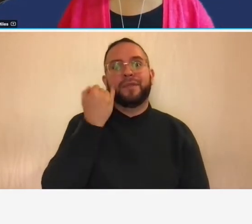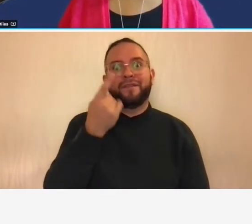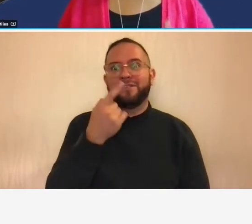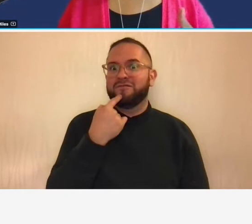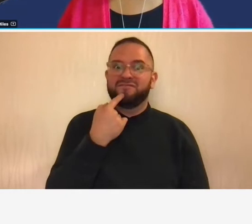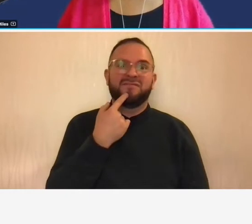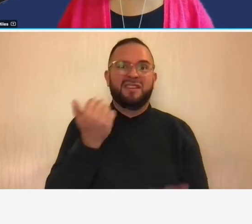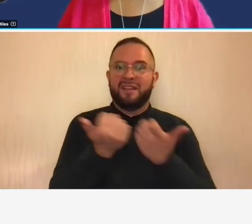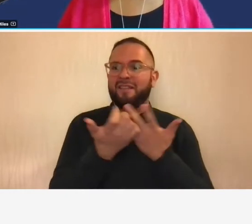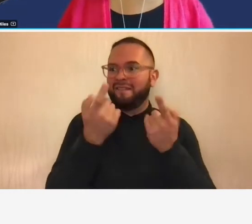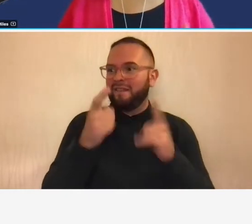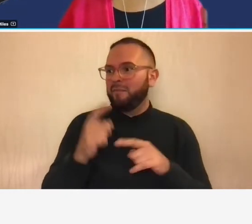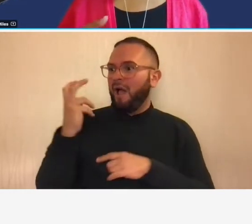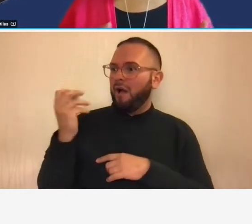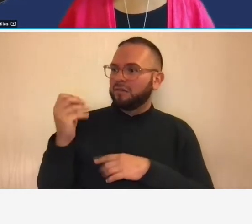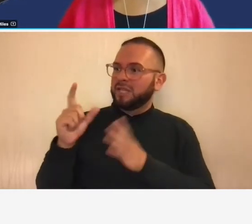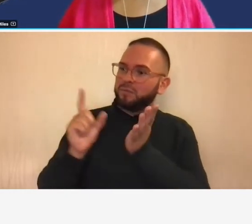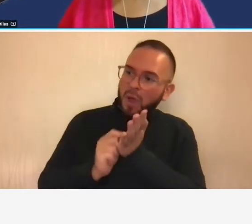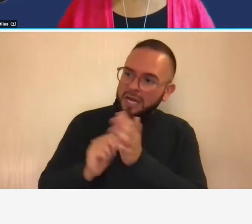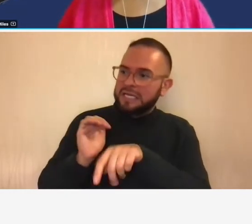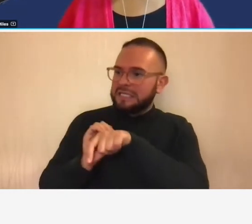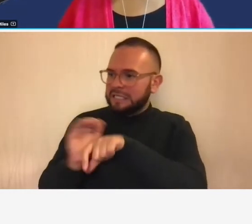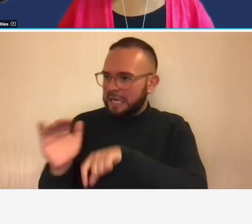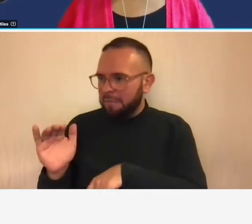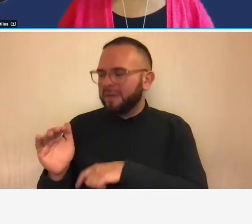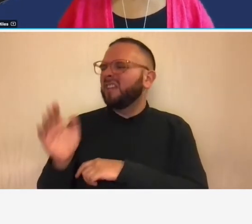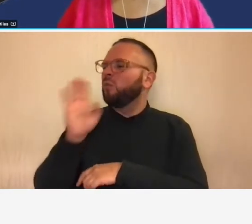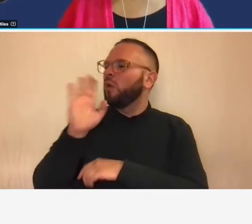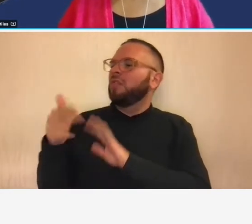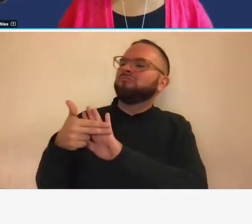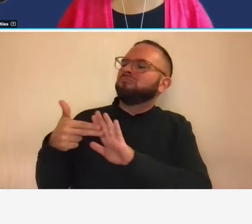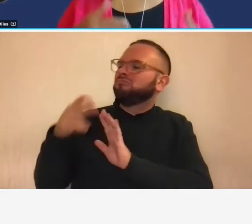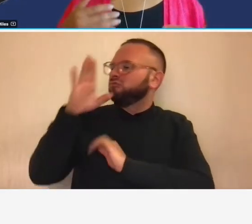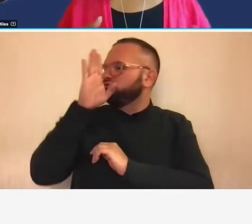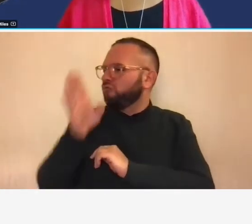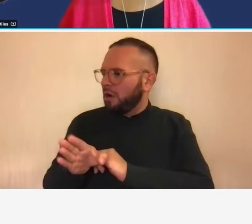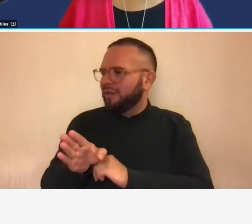are direct cost you're going to have to classify them consistently in that way on every single